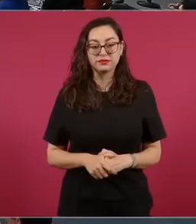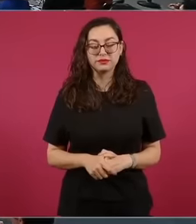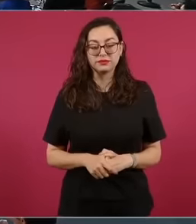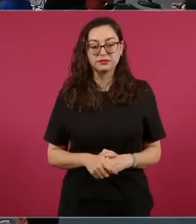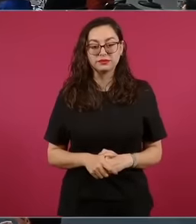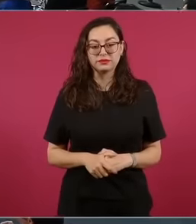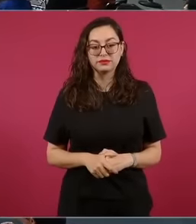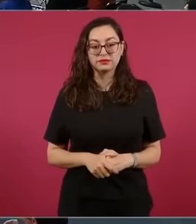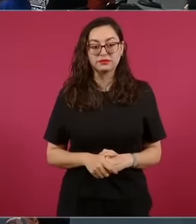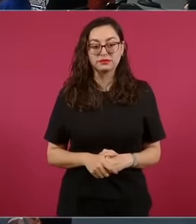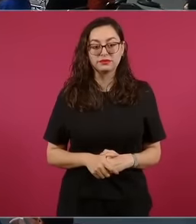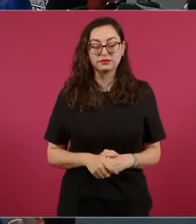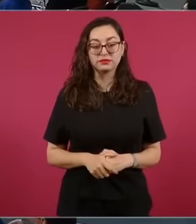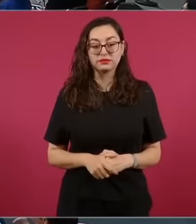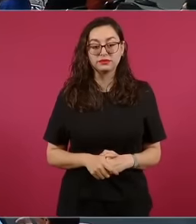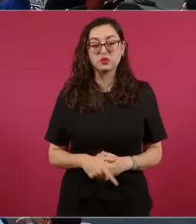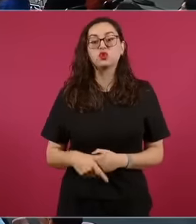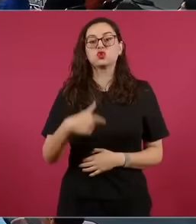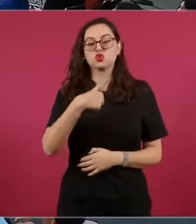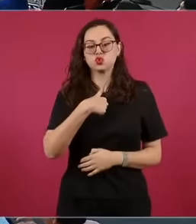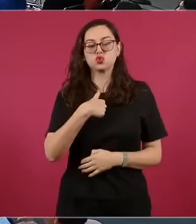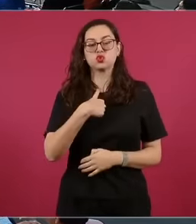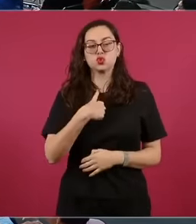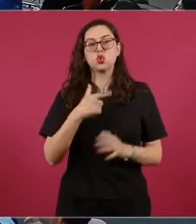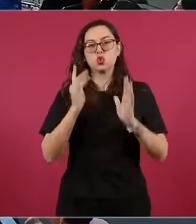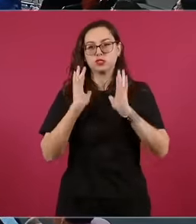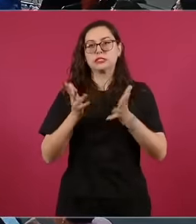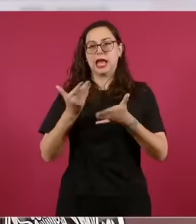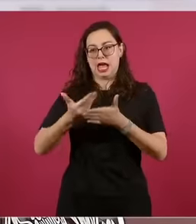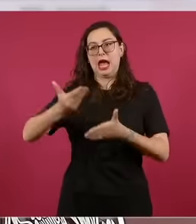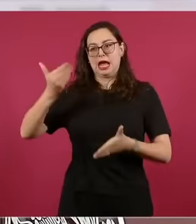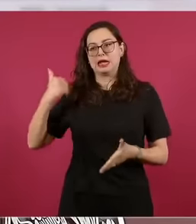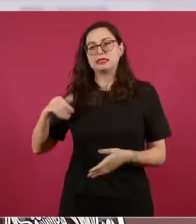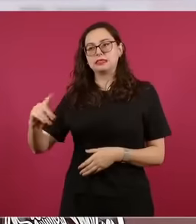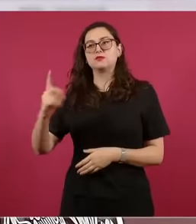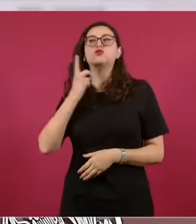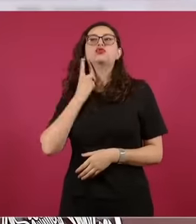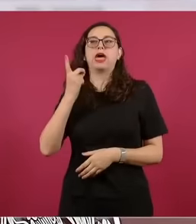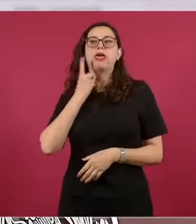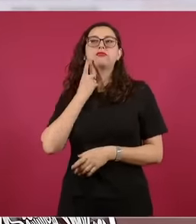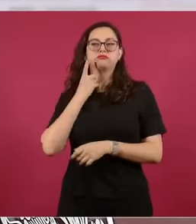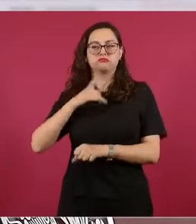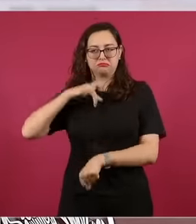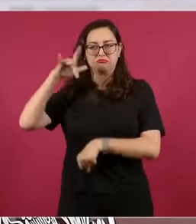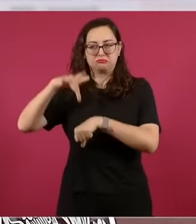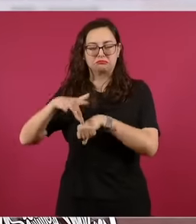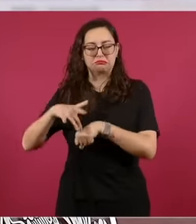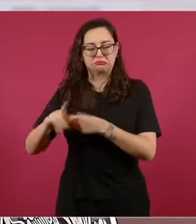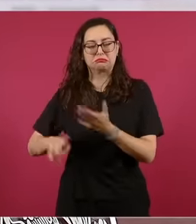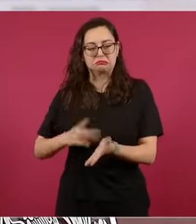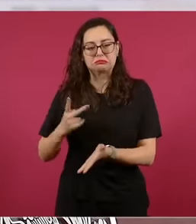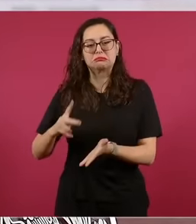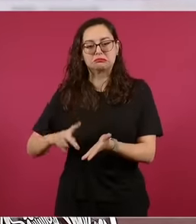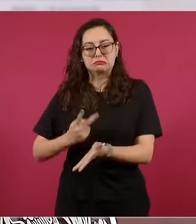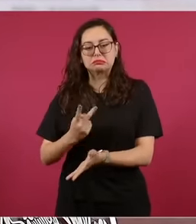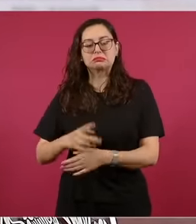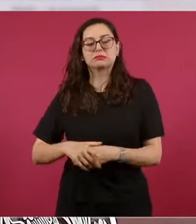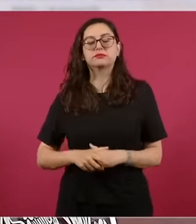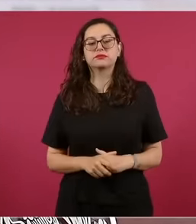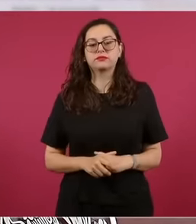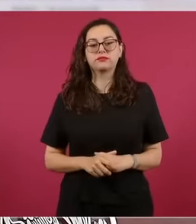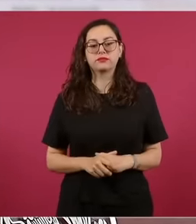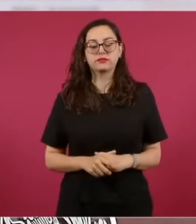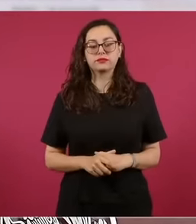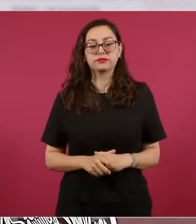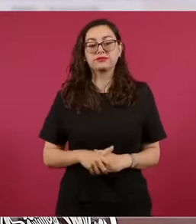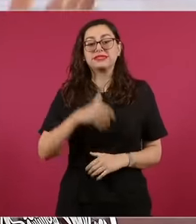Well, I have had to be a legislator on some occasions and here I want to comment in the